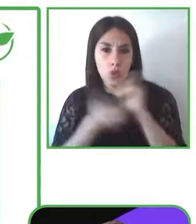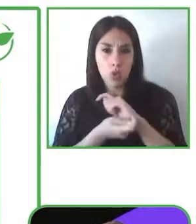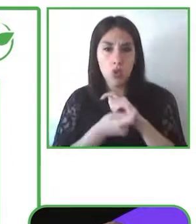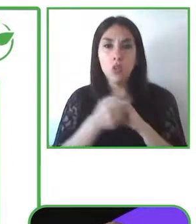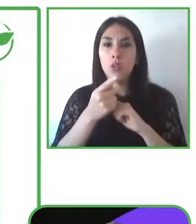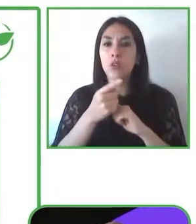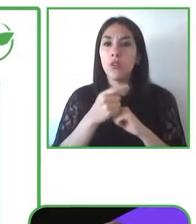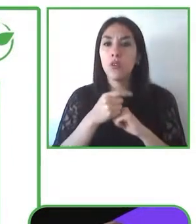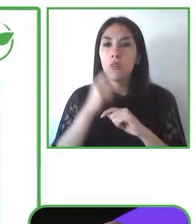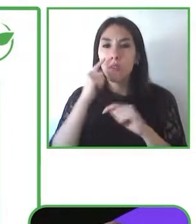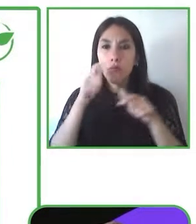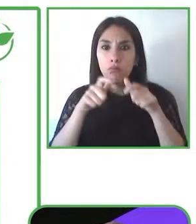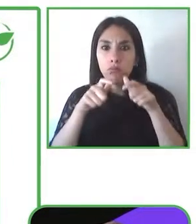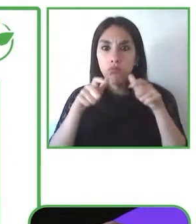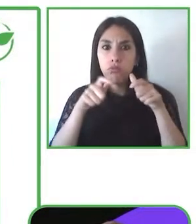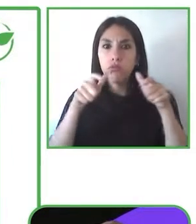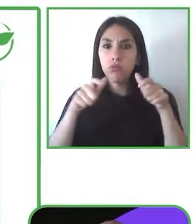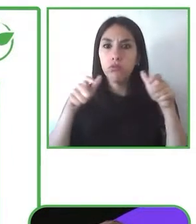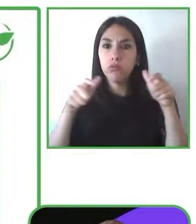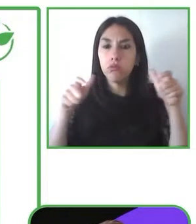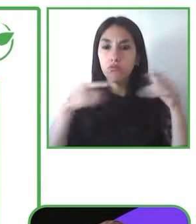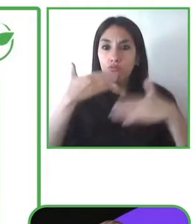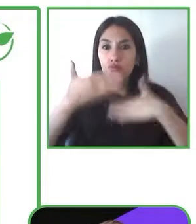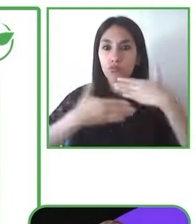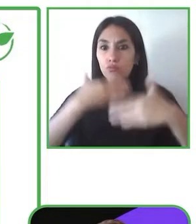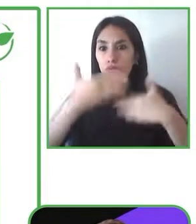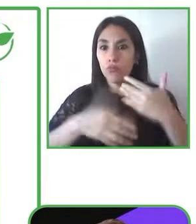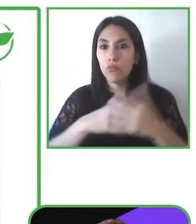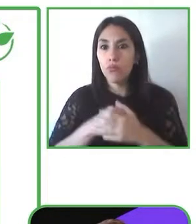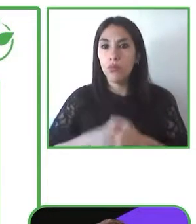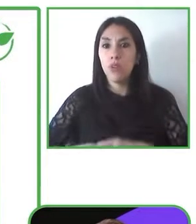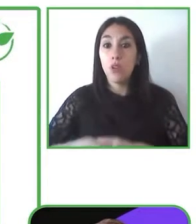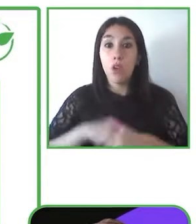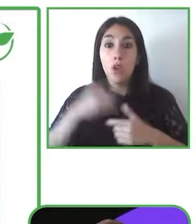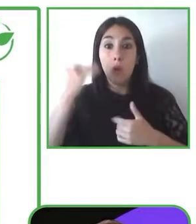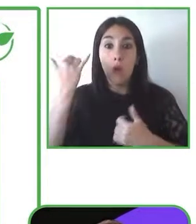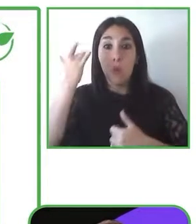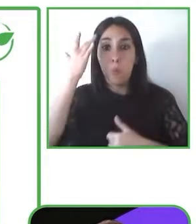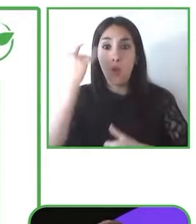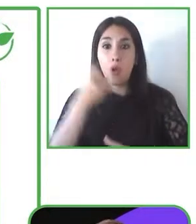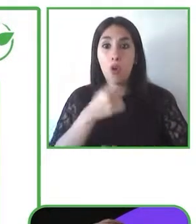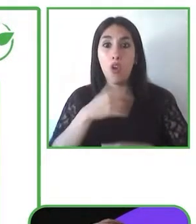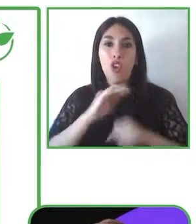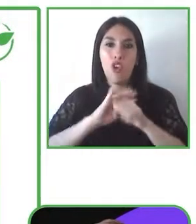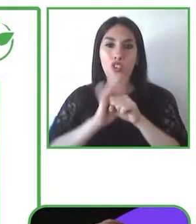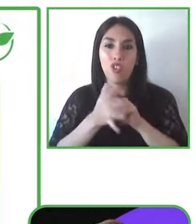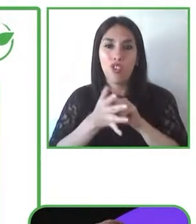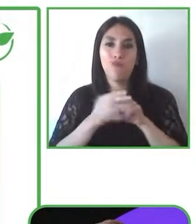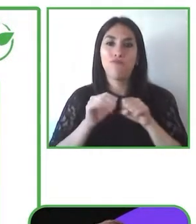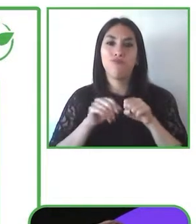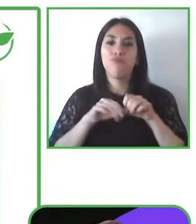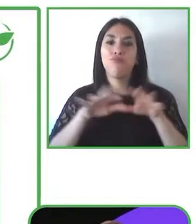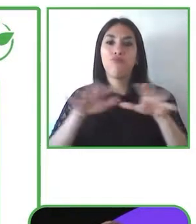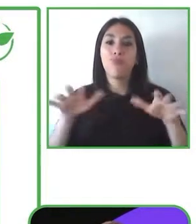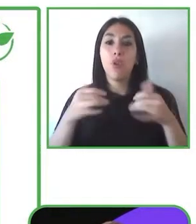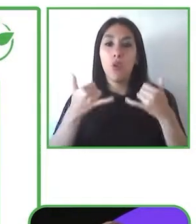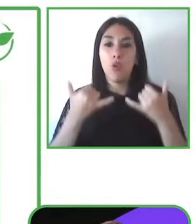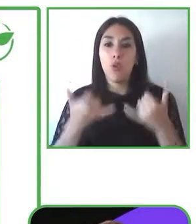nevertheless, the interest in digital inclusion and accessibility terms has stayed constantly stable not following this trend